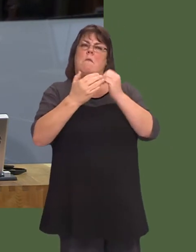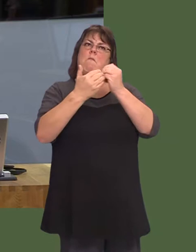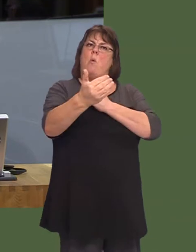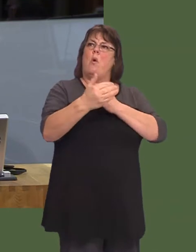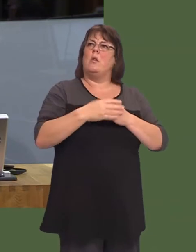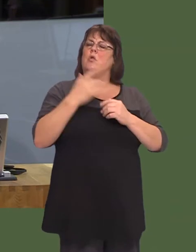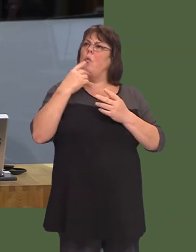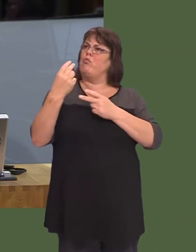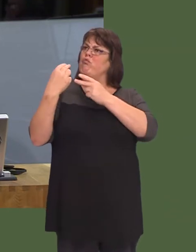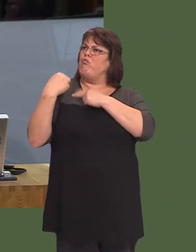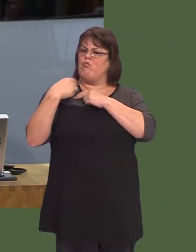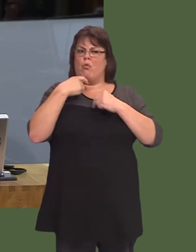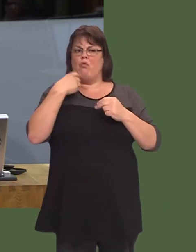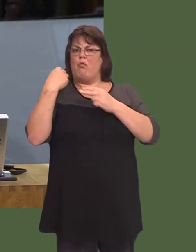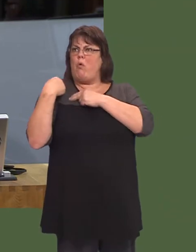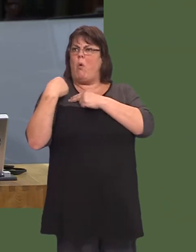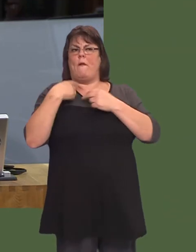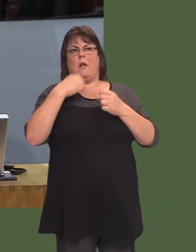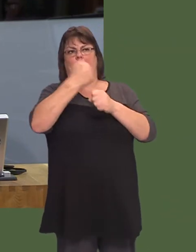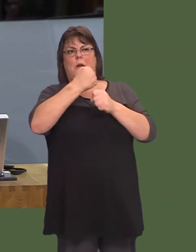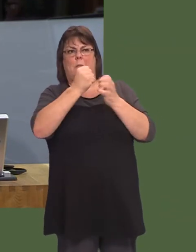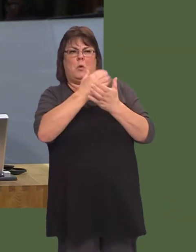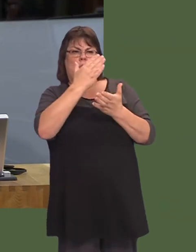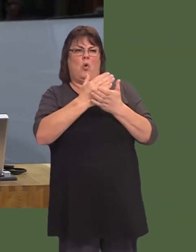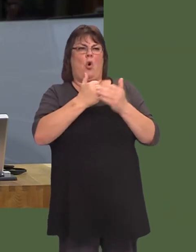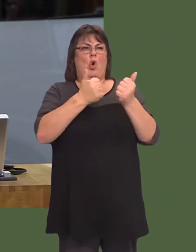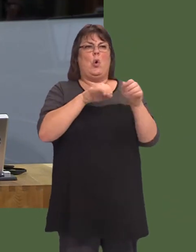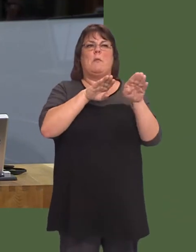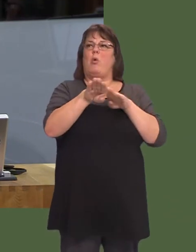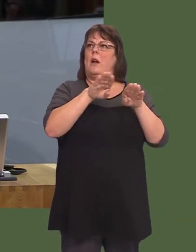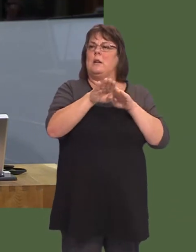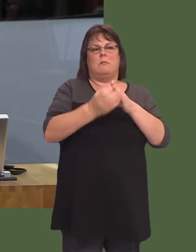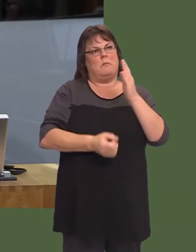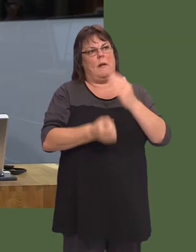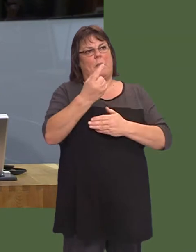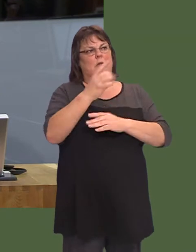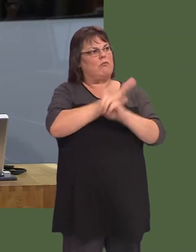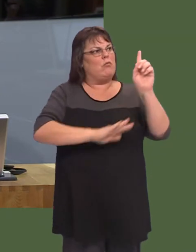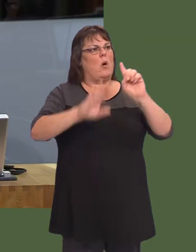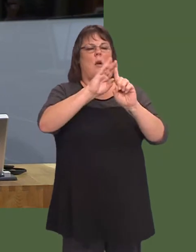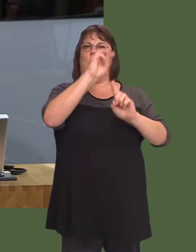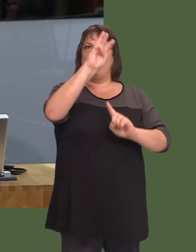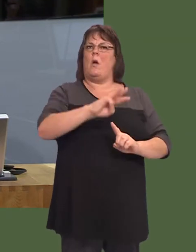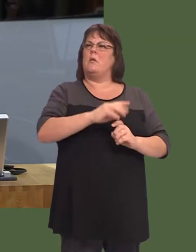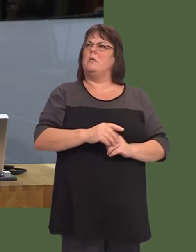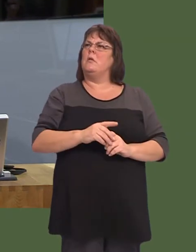So, it is the role of Government to make sure that good practice is spread out in the NHS here in Wales.